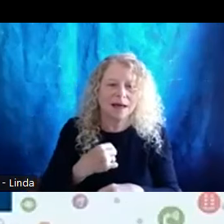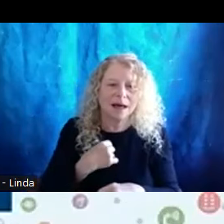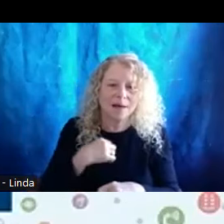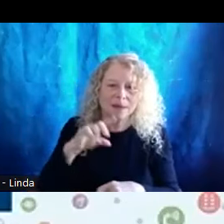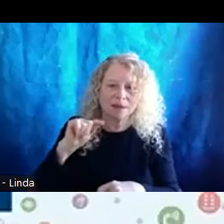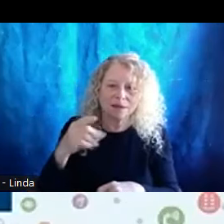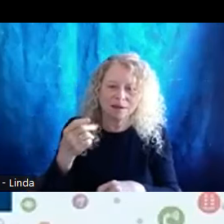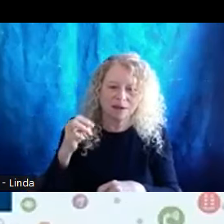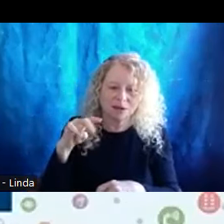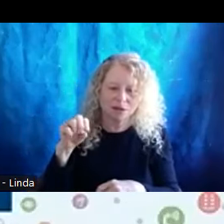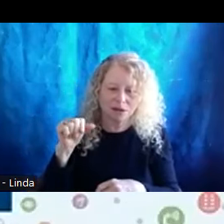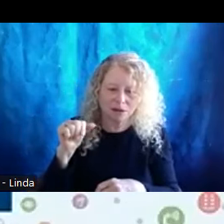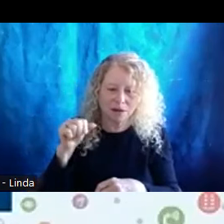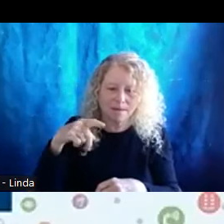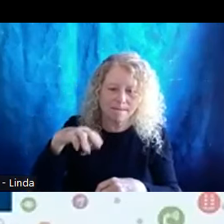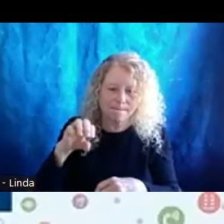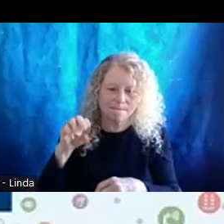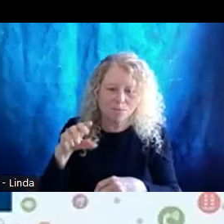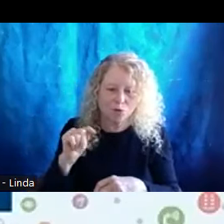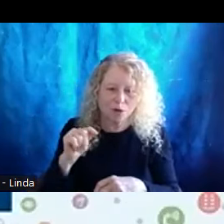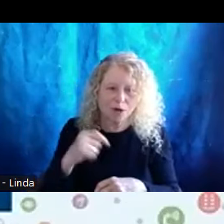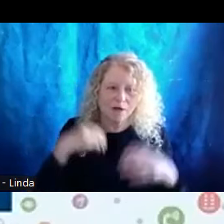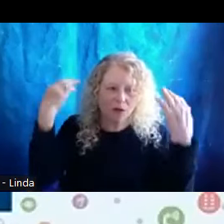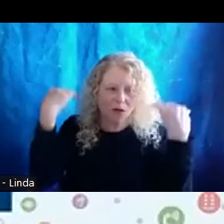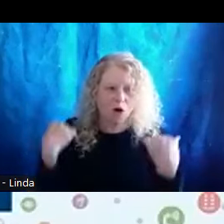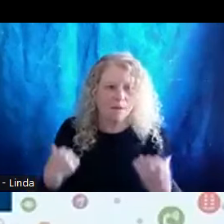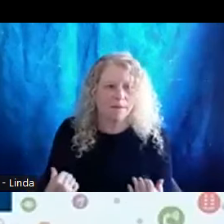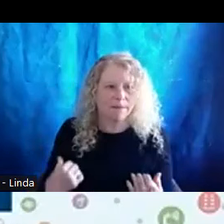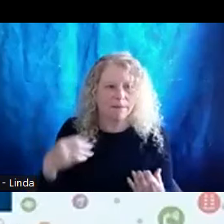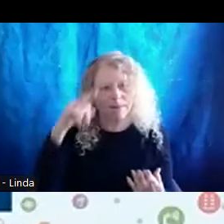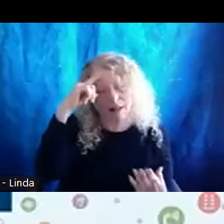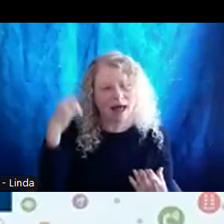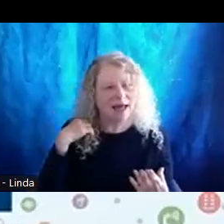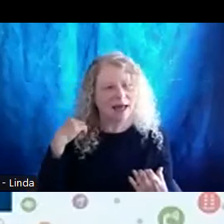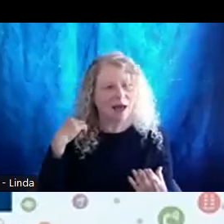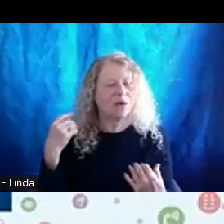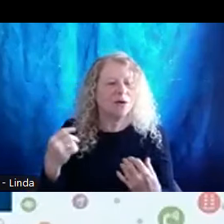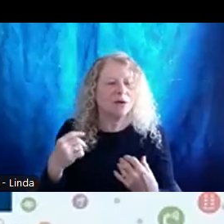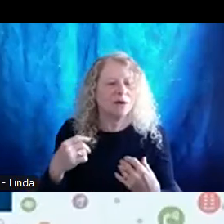I have long black hair with a red shirt.